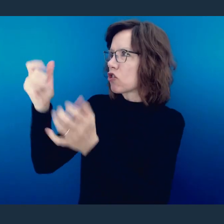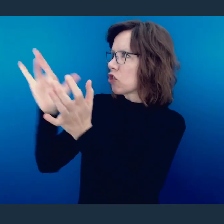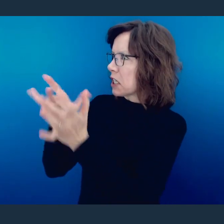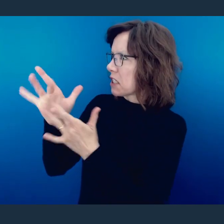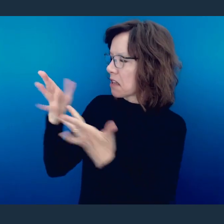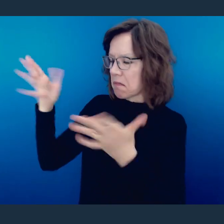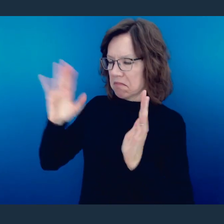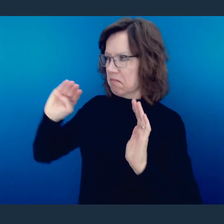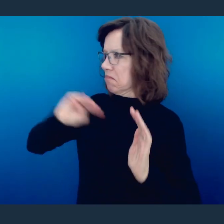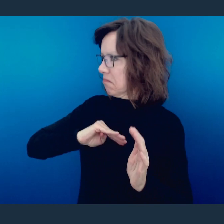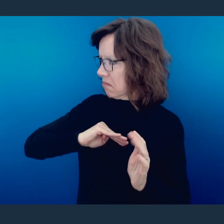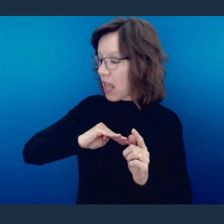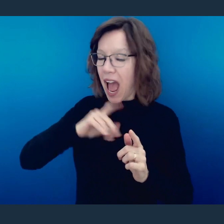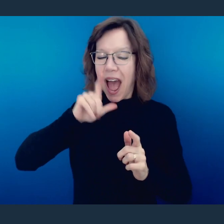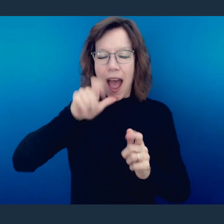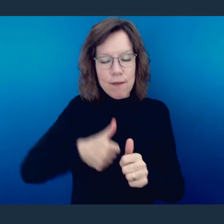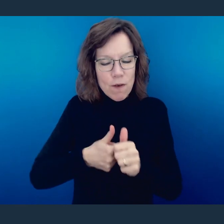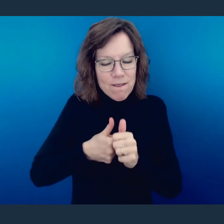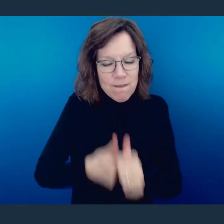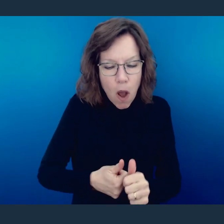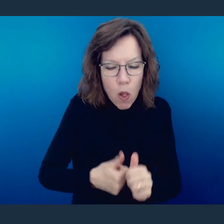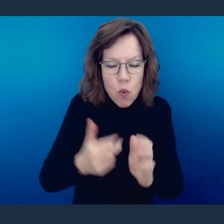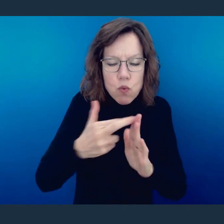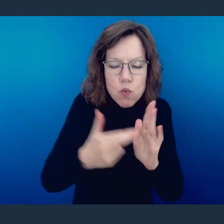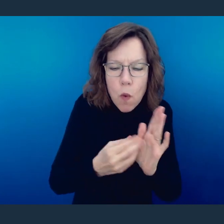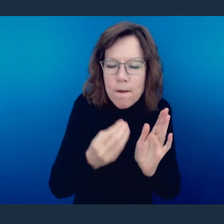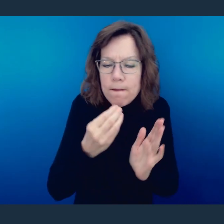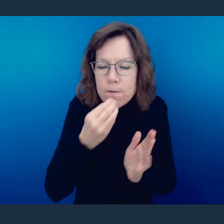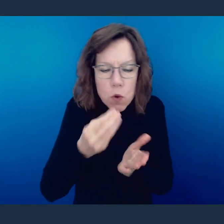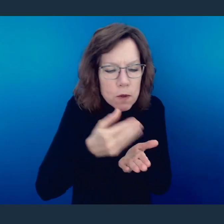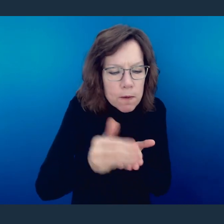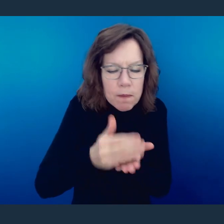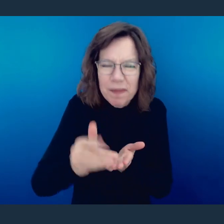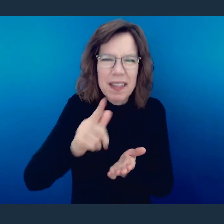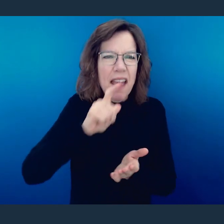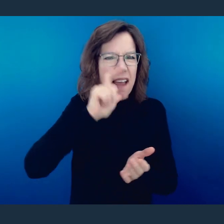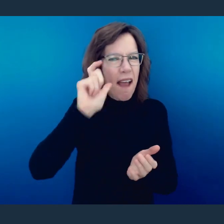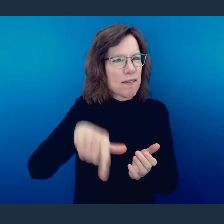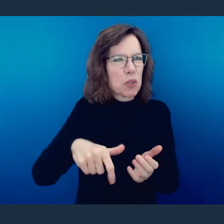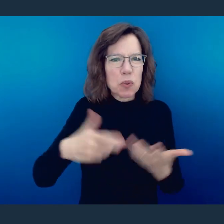faith in Jesus is enough and they don't have to be restricted by these dietary laws. They're